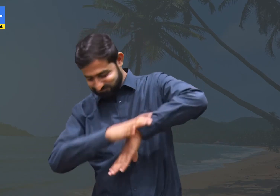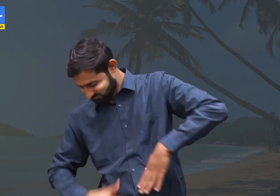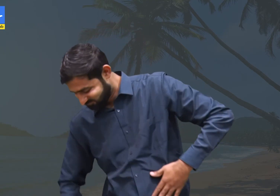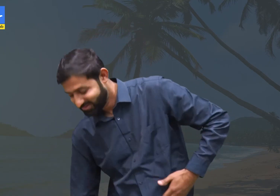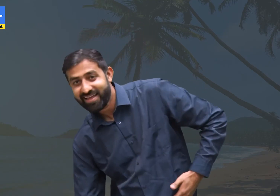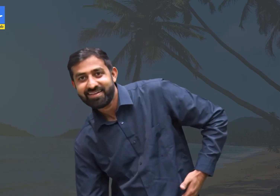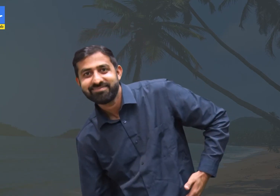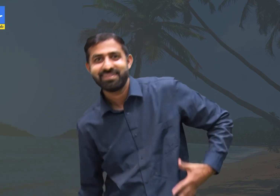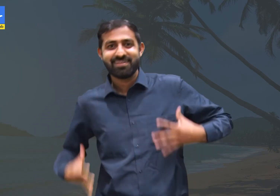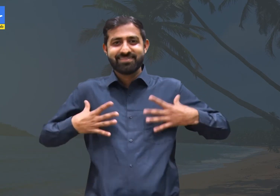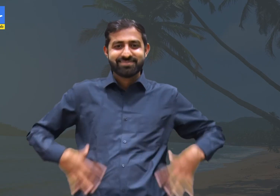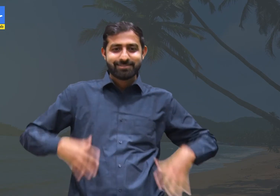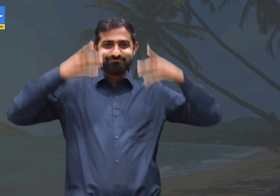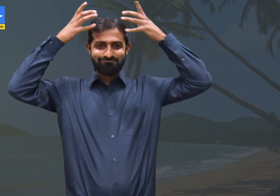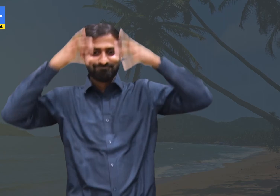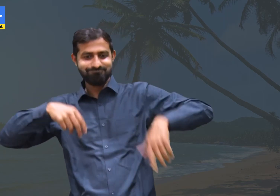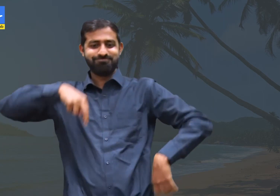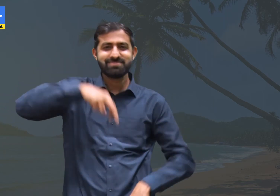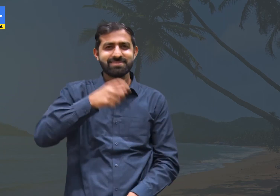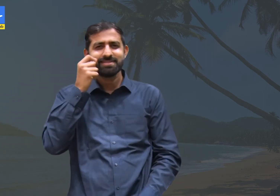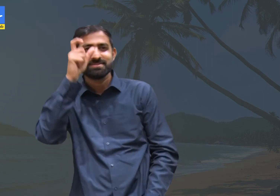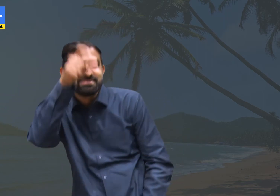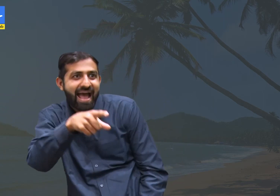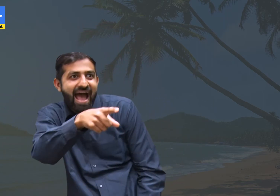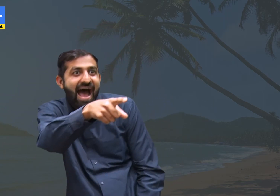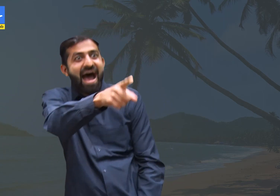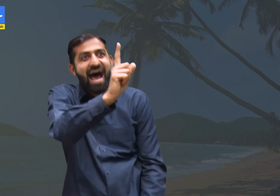reaches just below the knees invites the comment